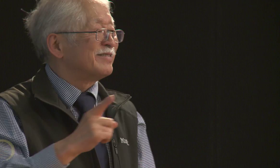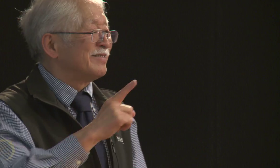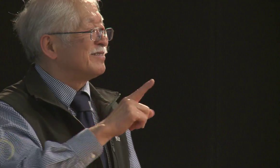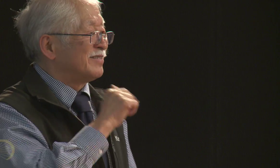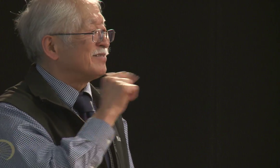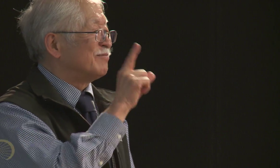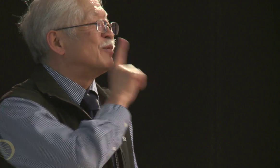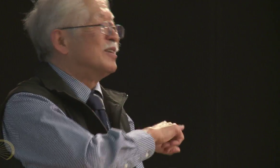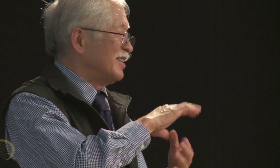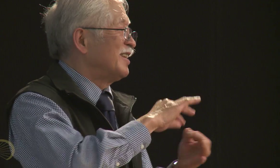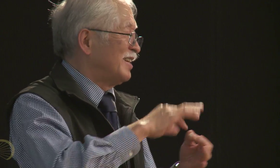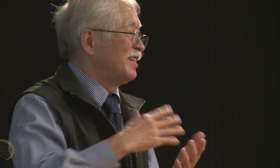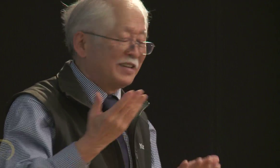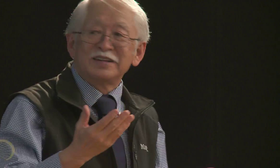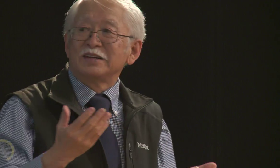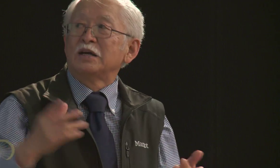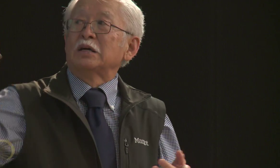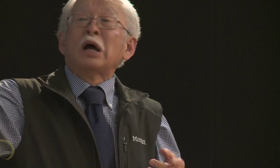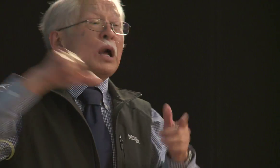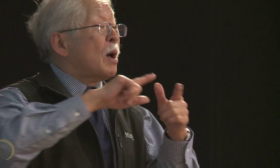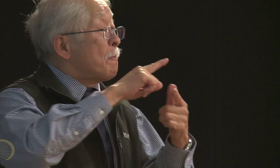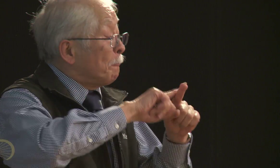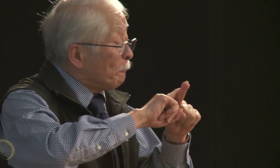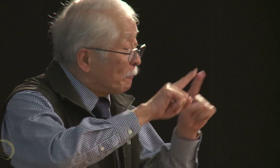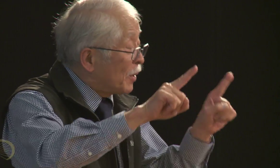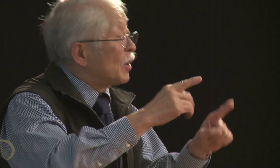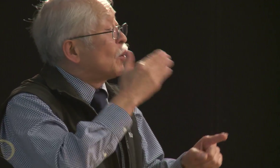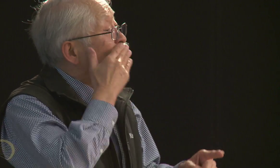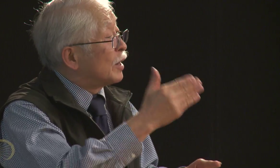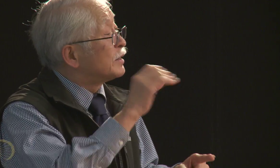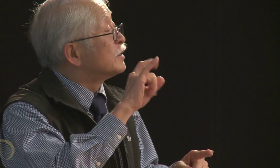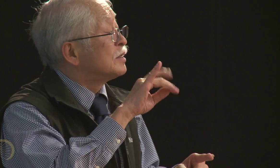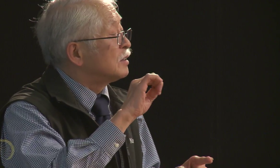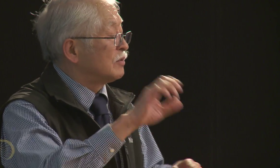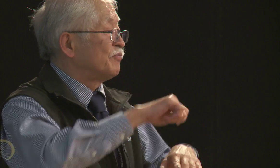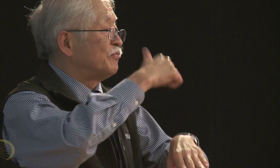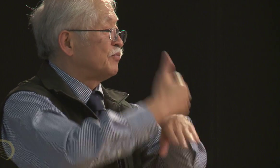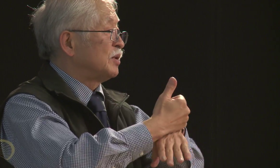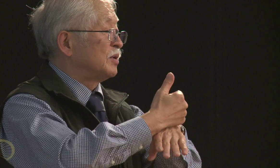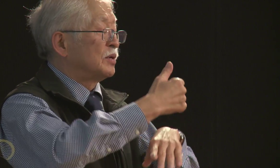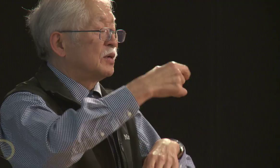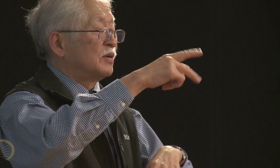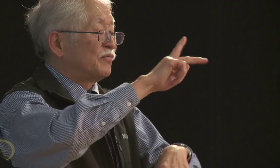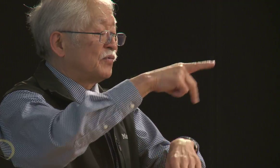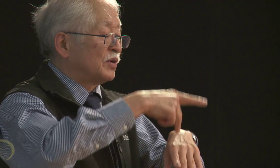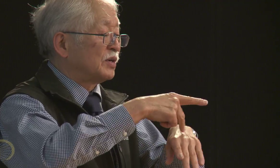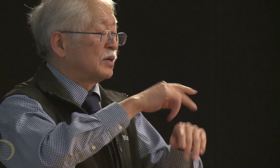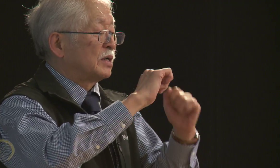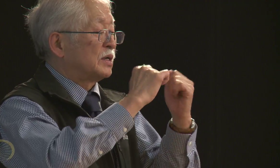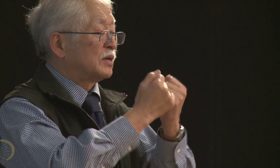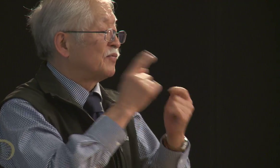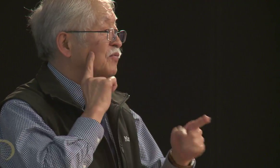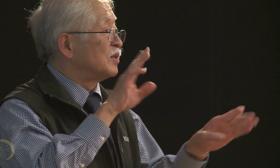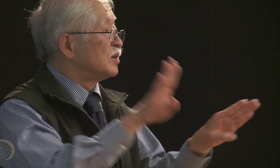all his bragging, never officially enrolled at Gallaudet. However, on the good side of this,